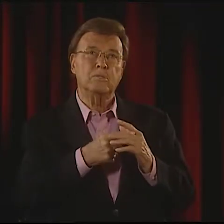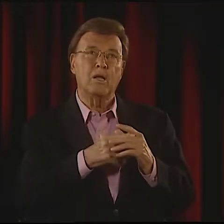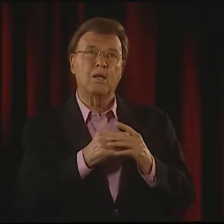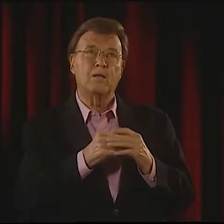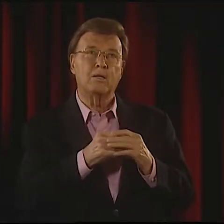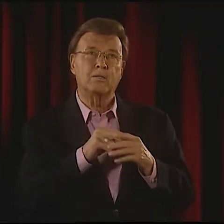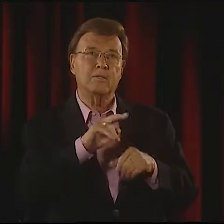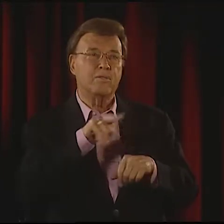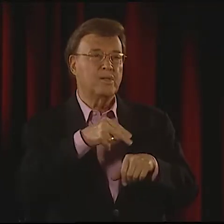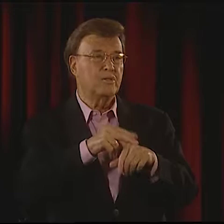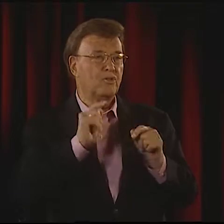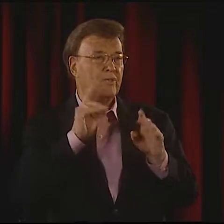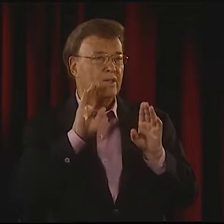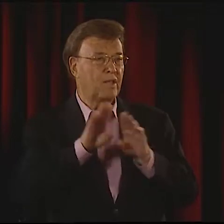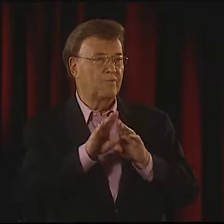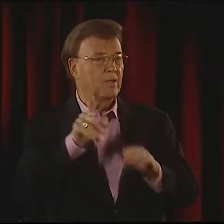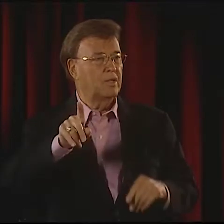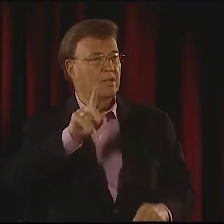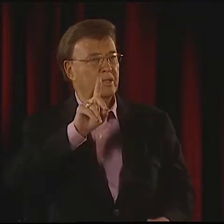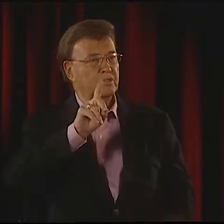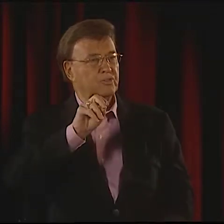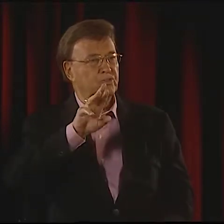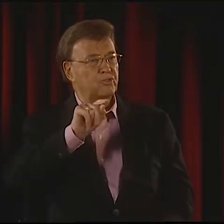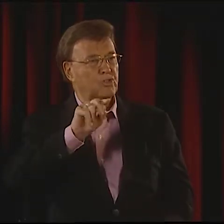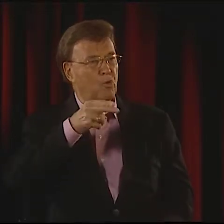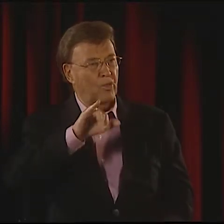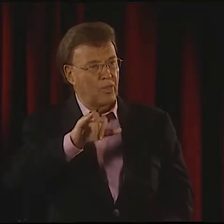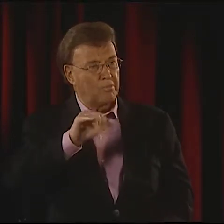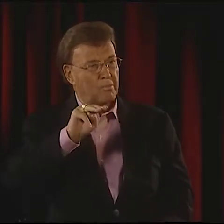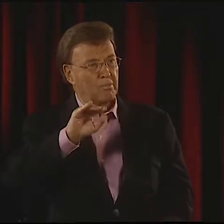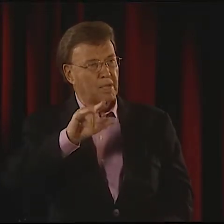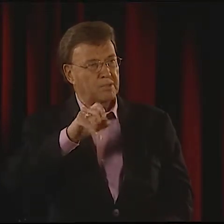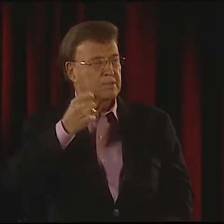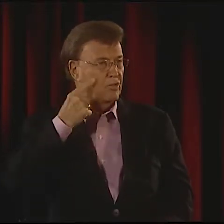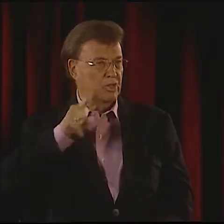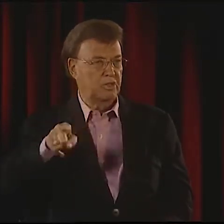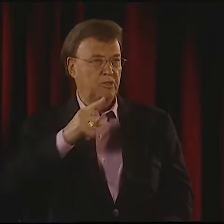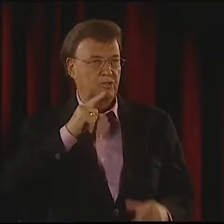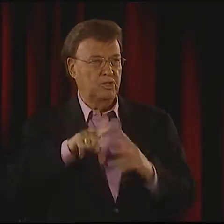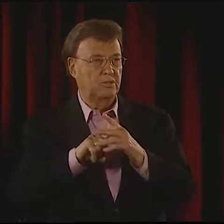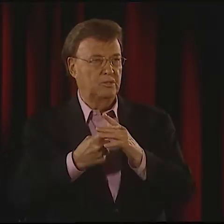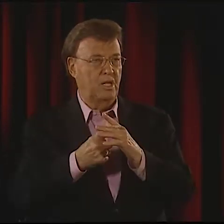OH, YES. WHEN THAT STARTED, THE NATIONAL THEATRE OF THE DEAF,